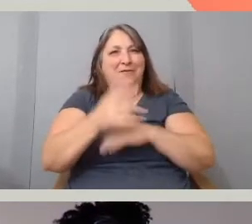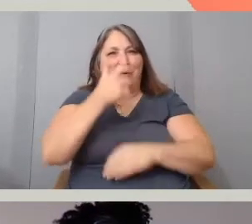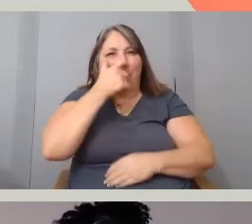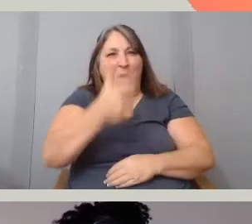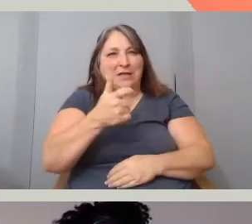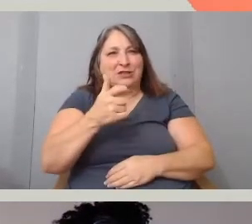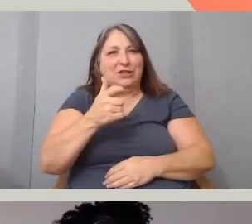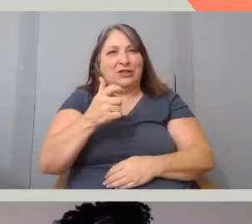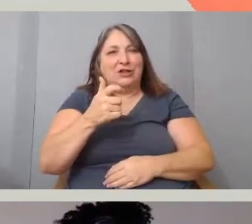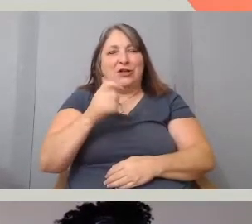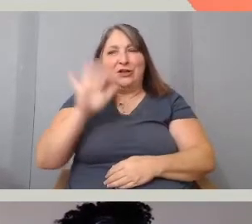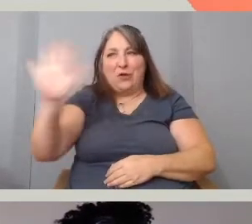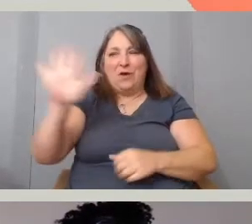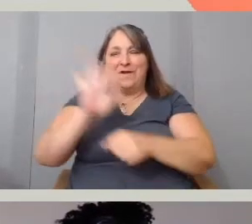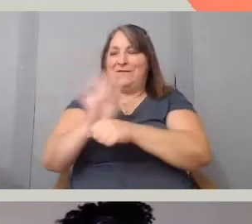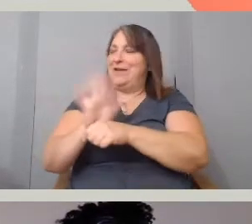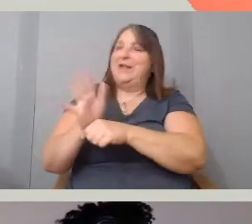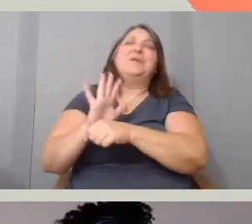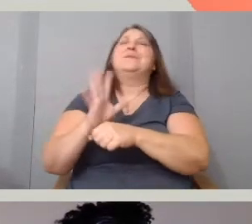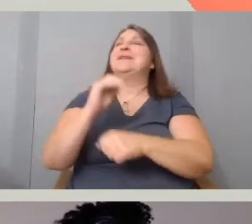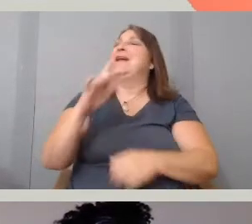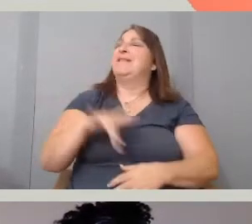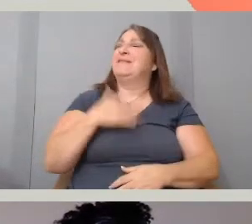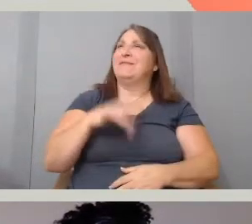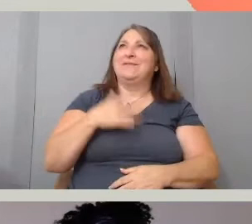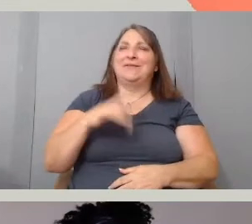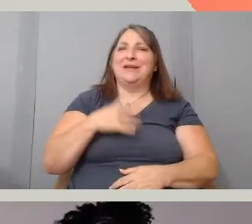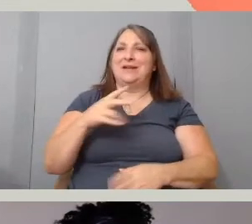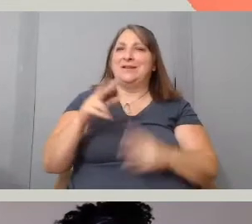and it just feels so calm and gentle